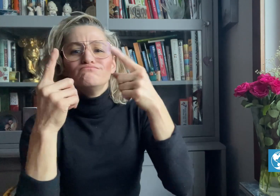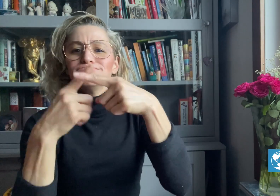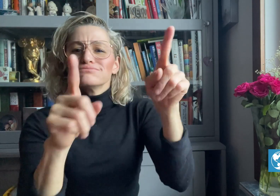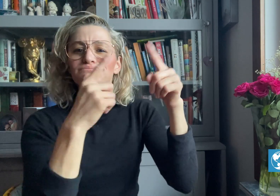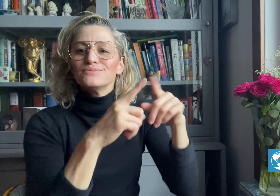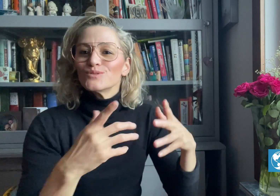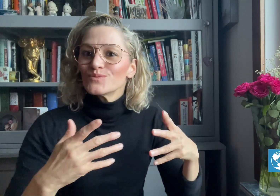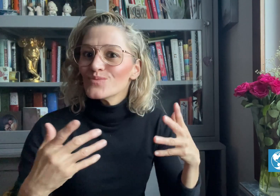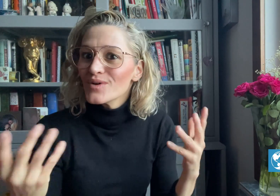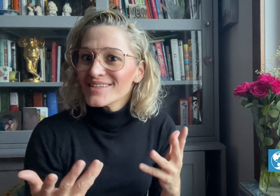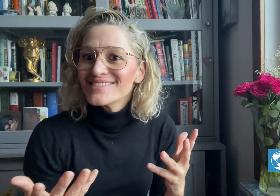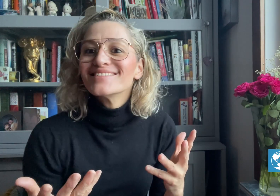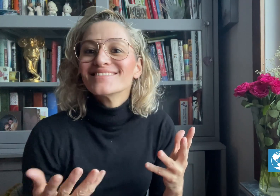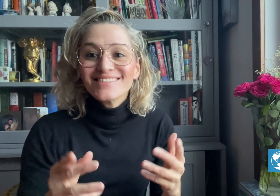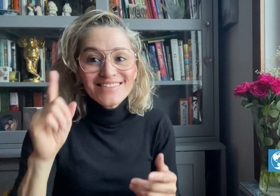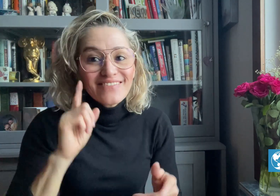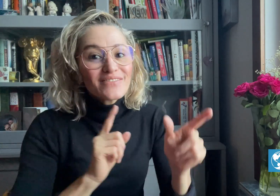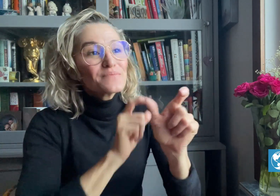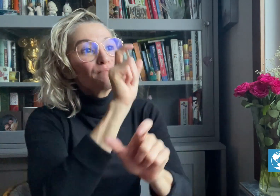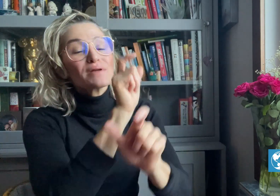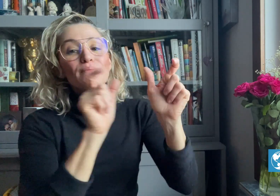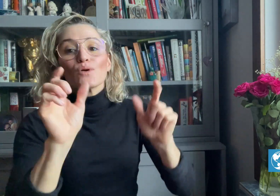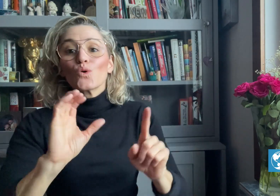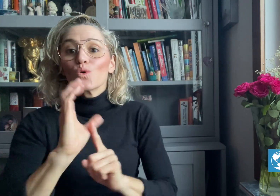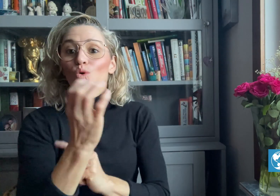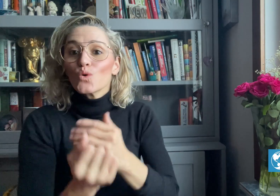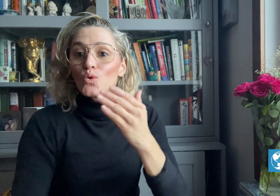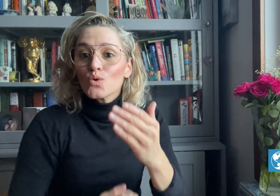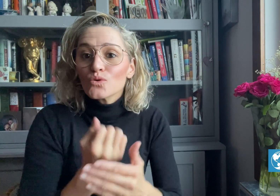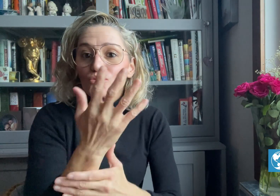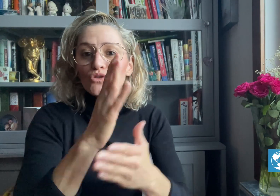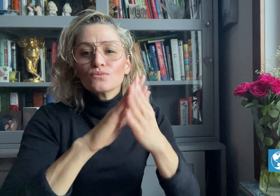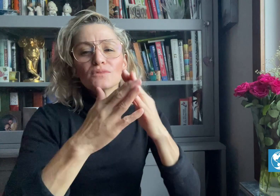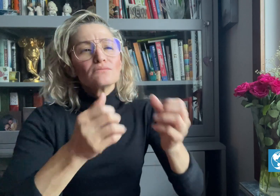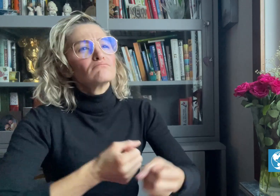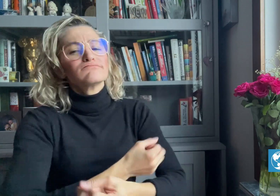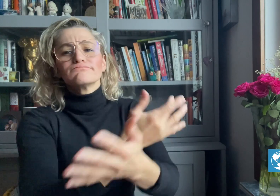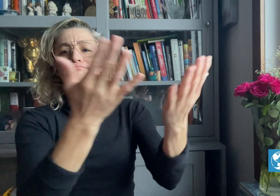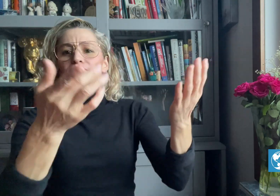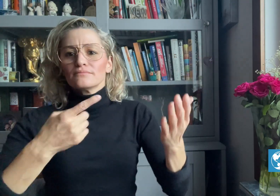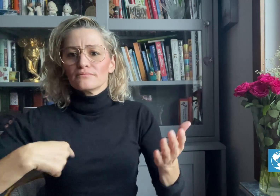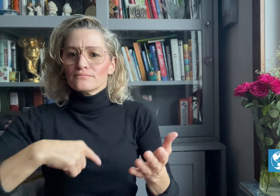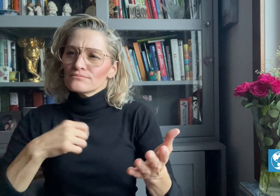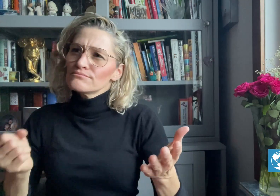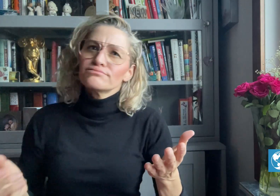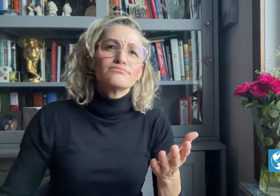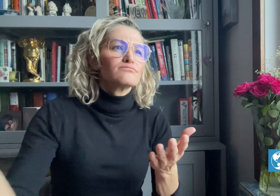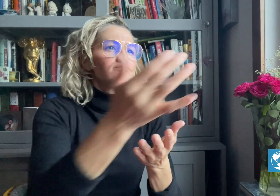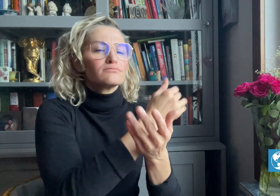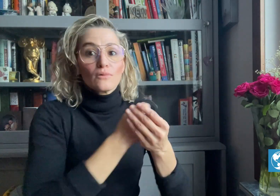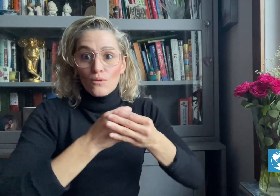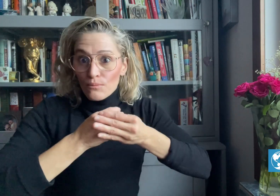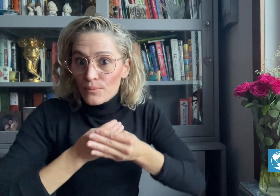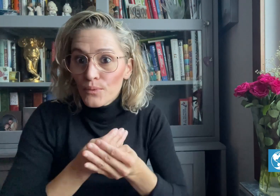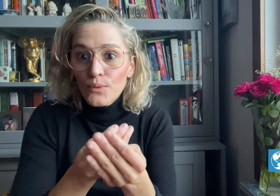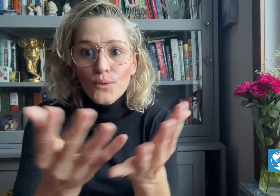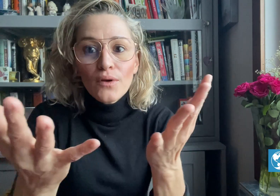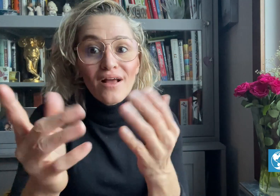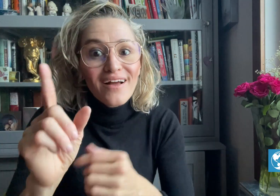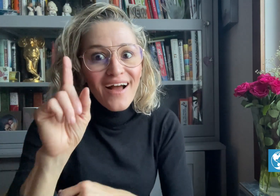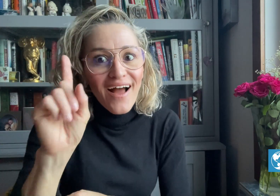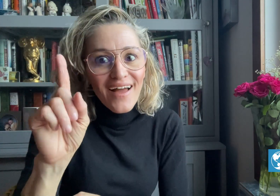about Deaf people, culture, and communities around the world.